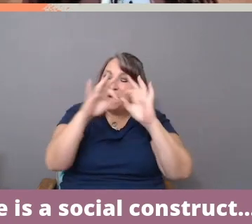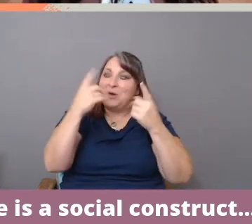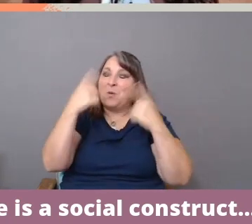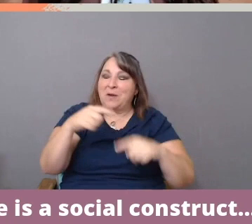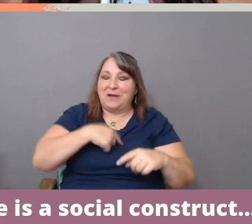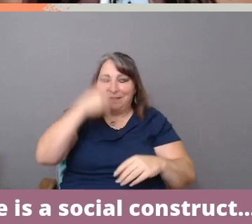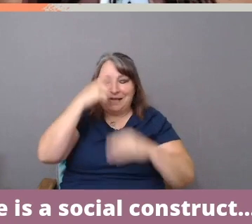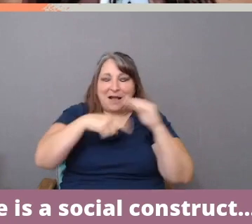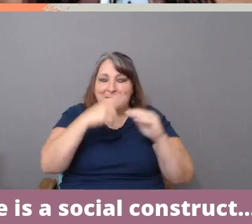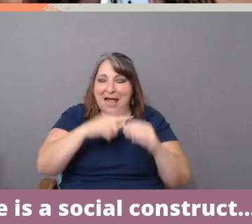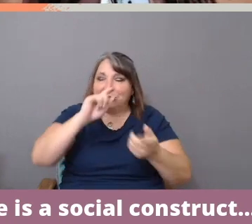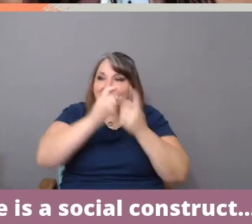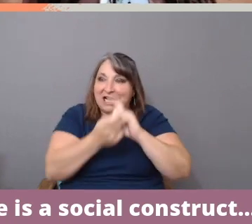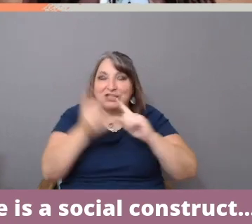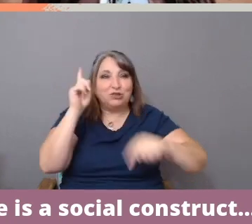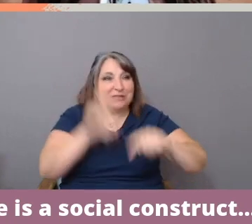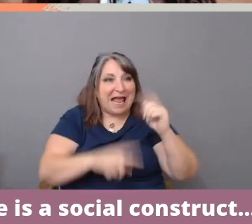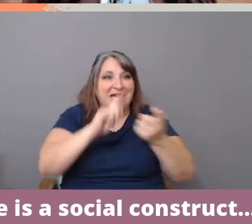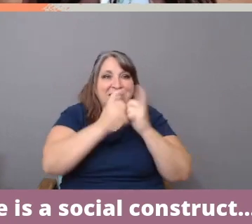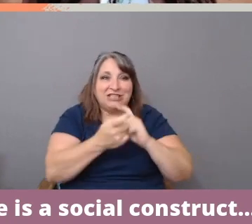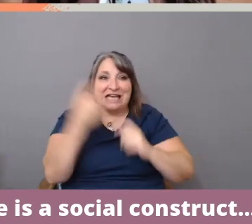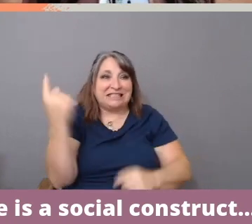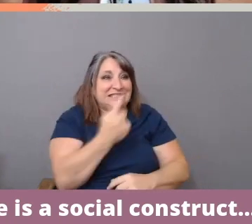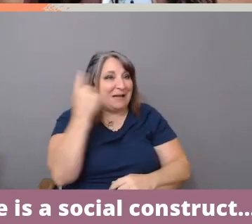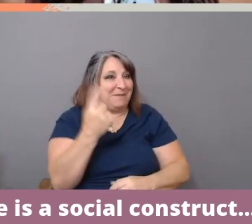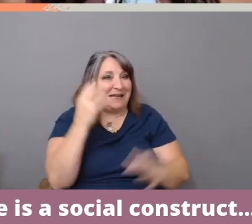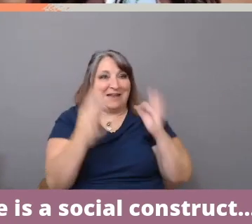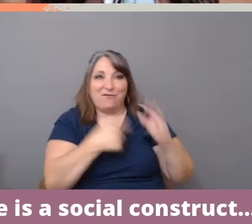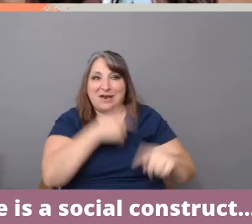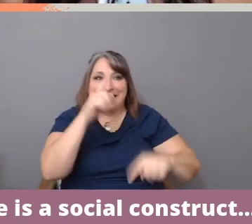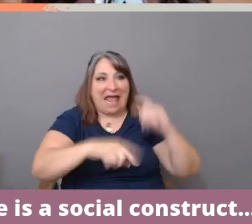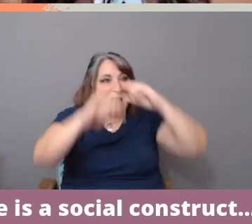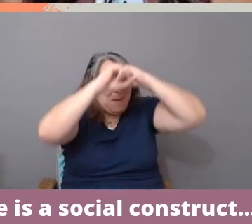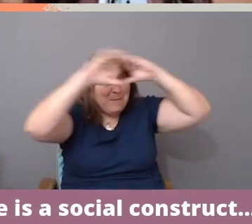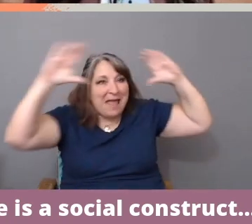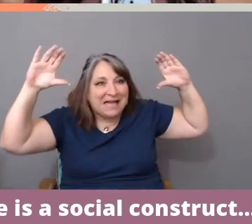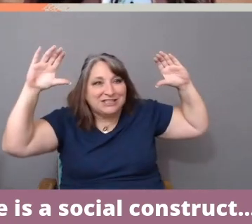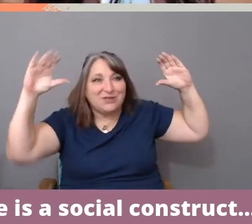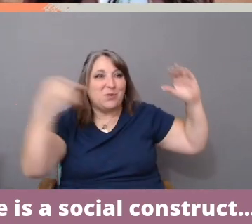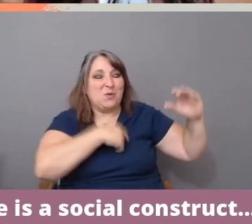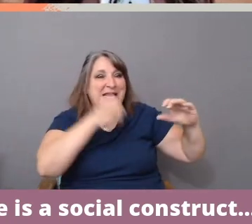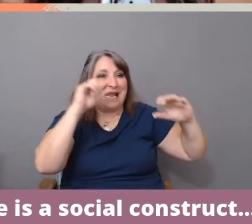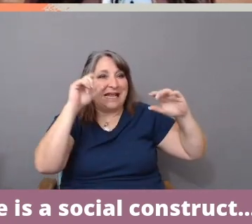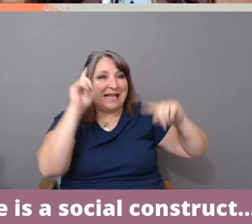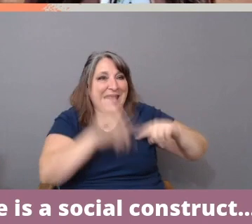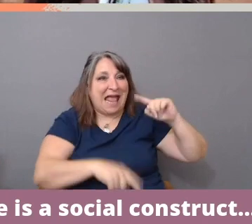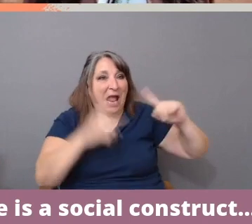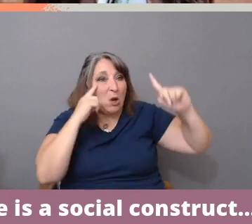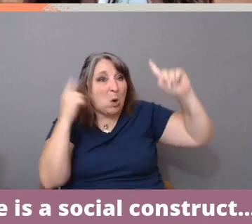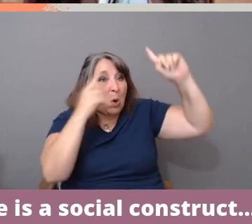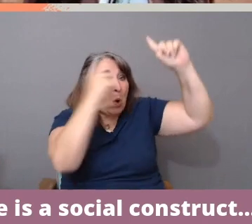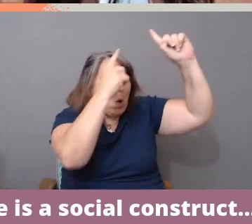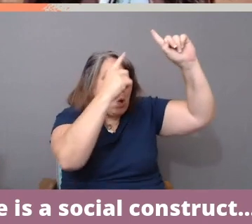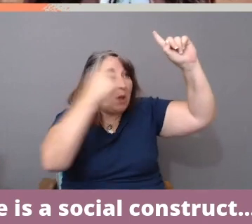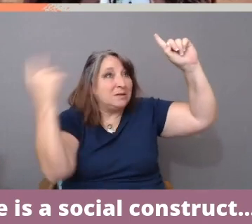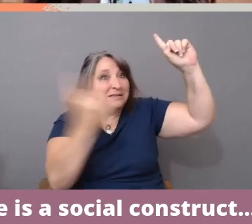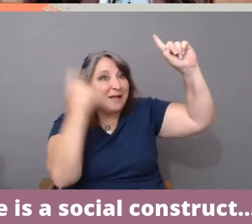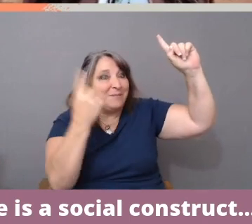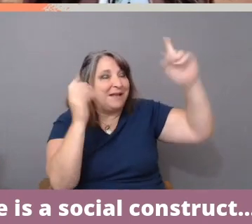You cannot change something you have not imagined. You can't move towards something that you don't see in your mind's eye, whether or not